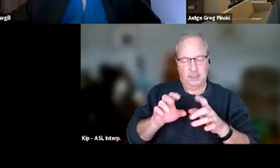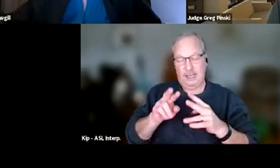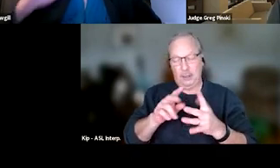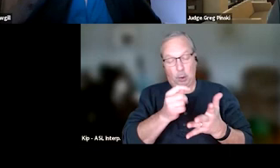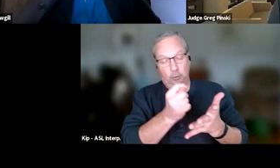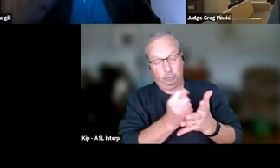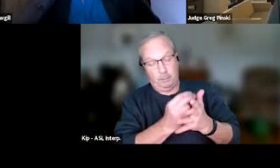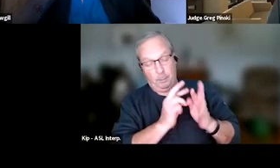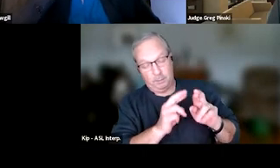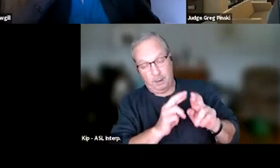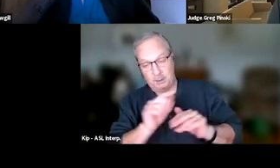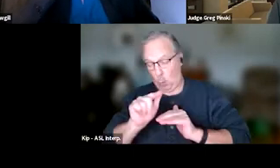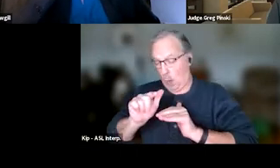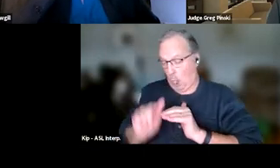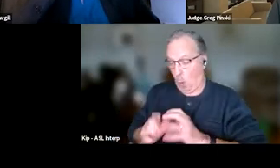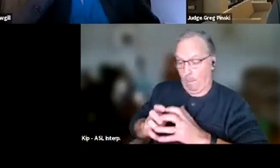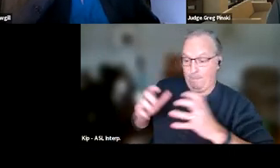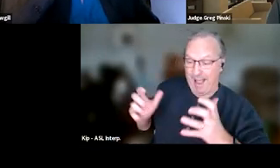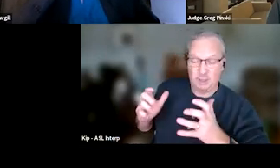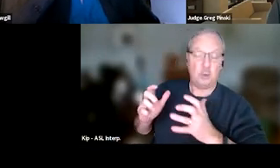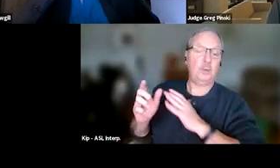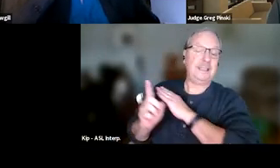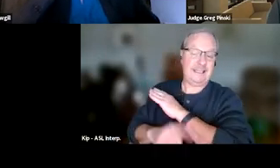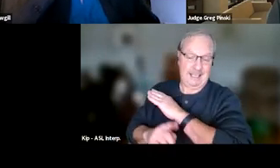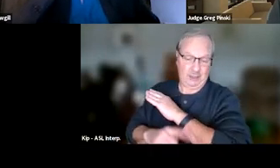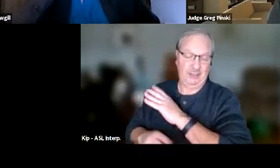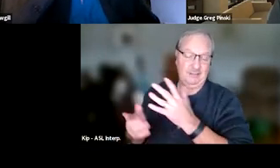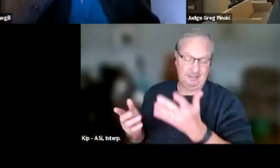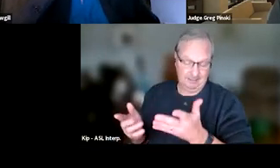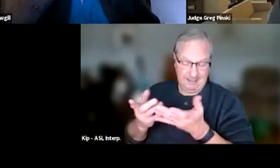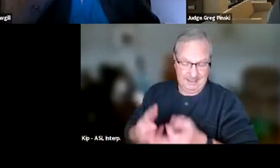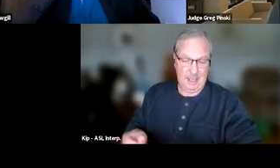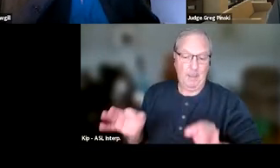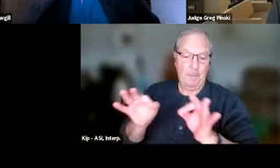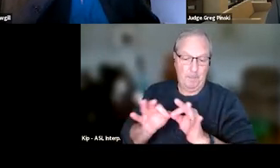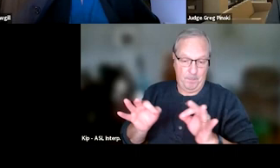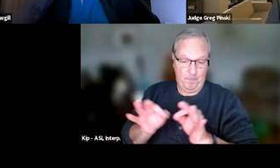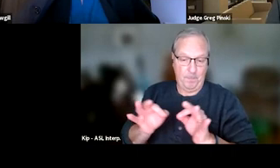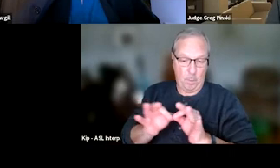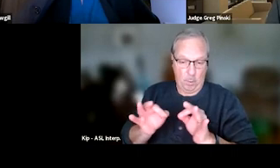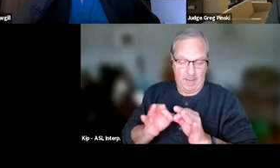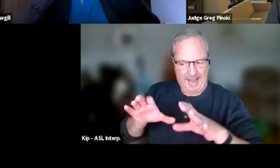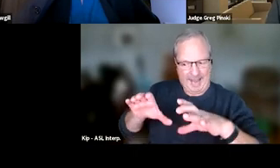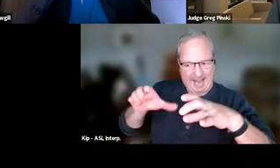or a low magnitude sanction is the important category for you to look for